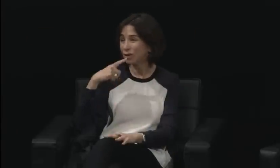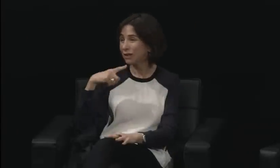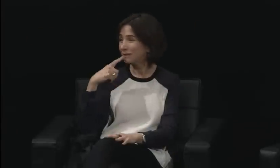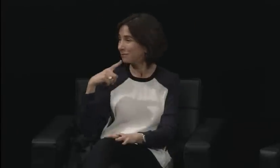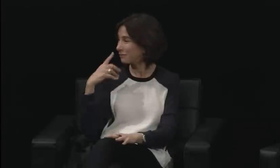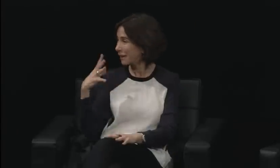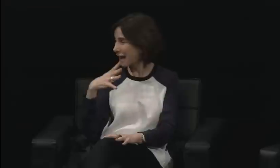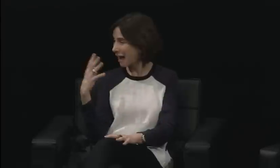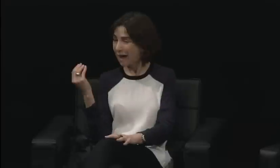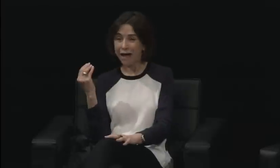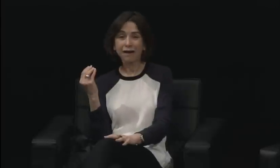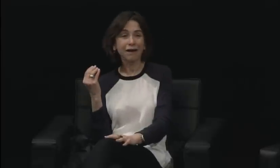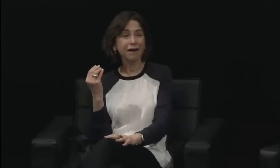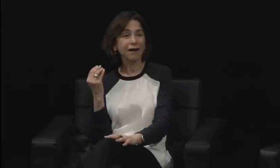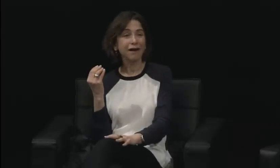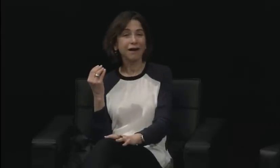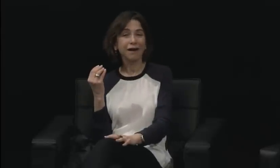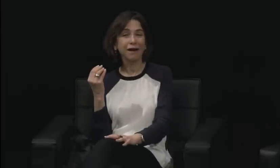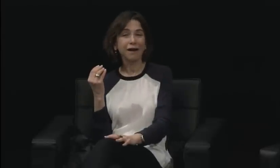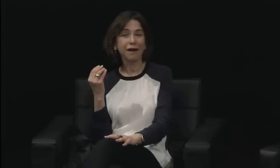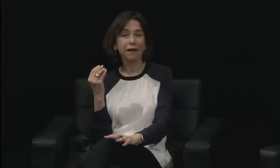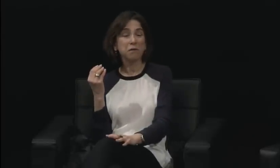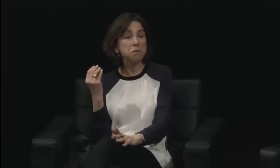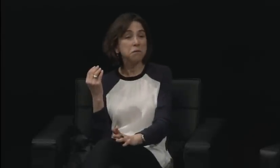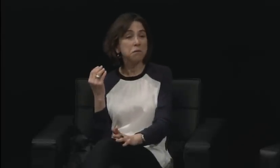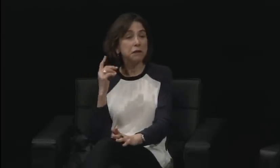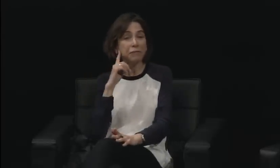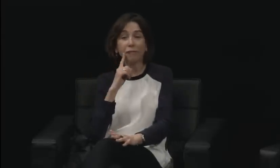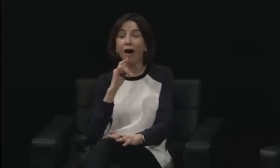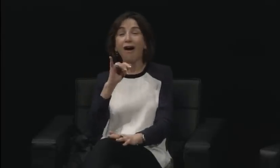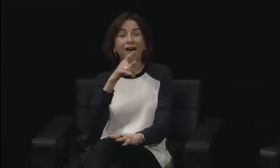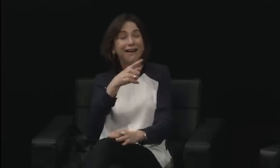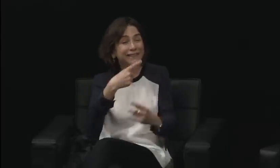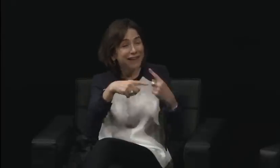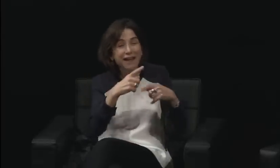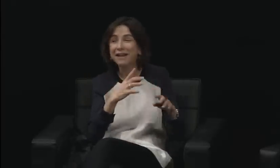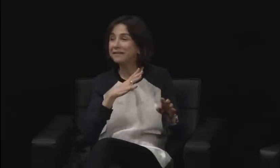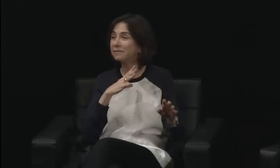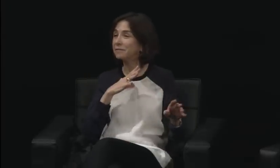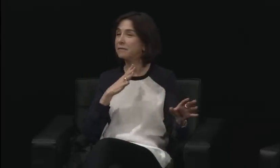the most important lesson was from DPN for yourself